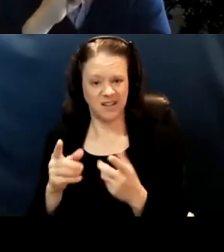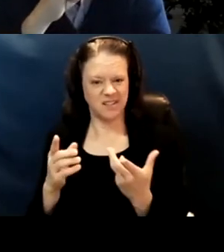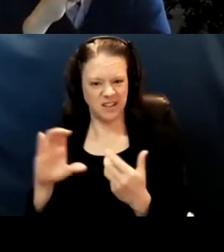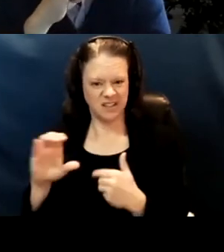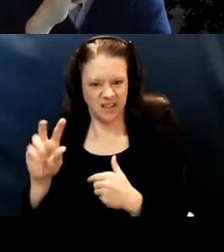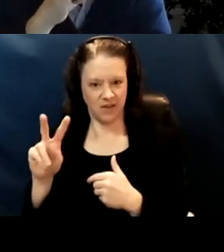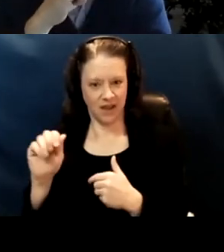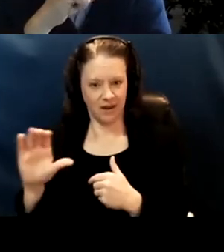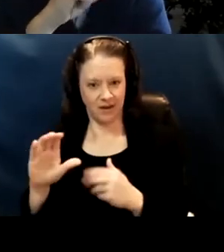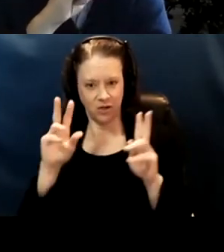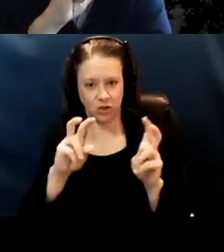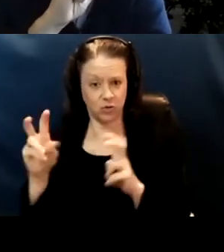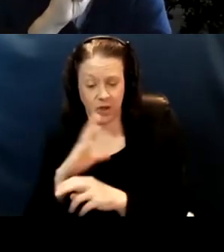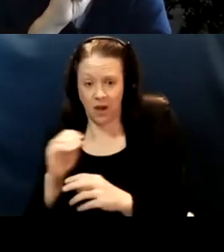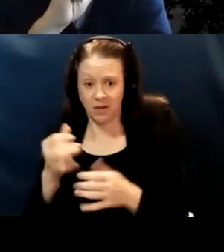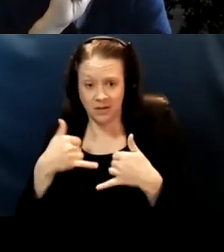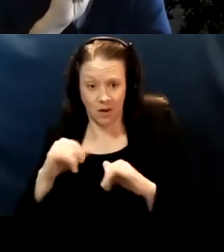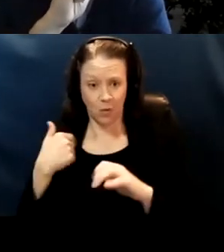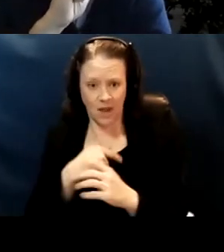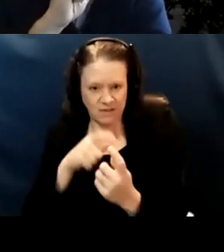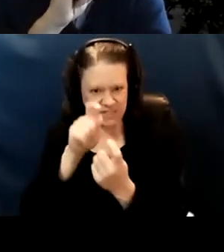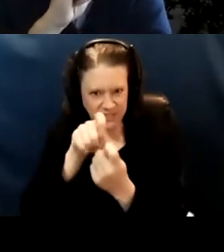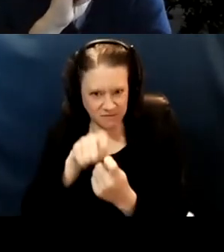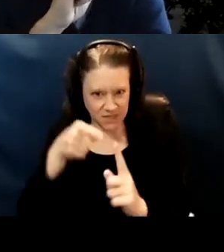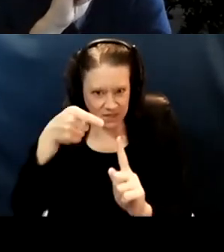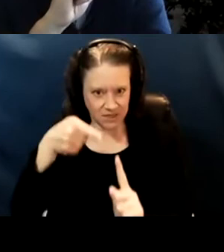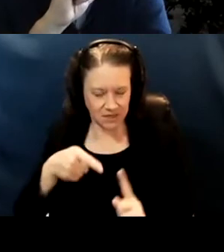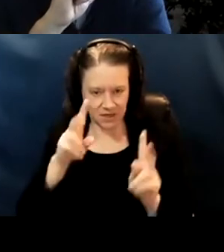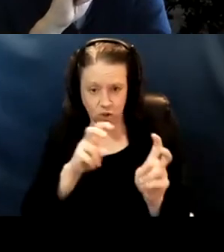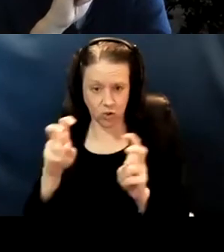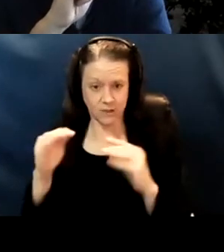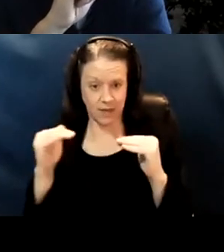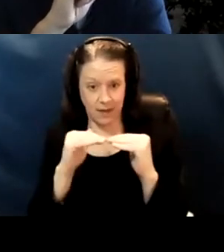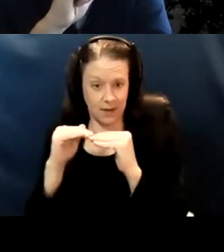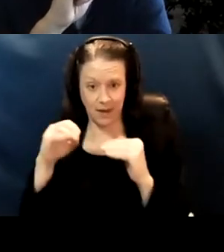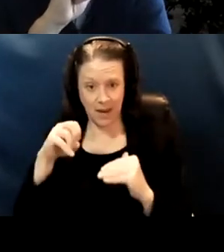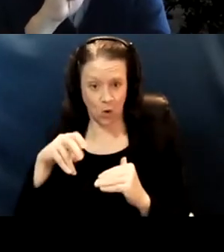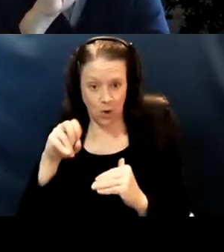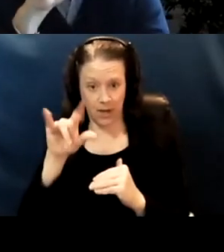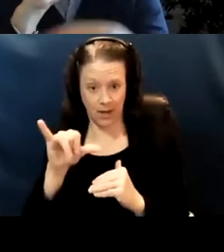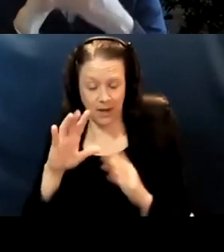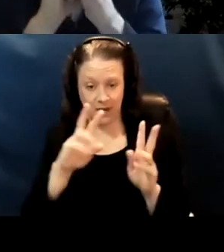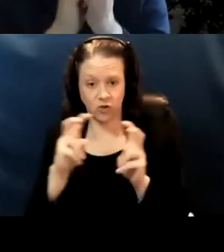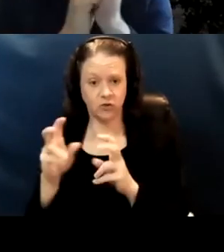And yet there are all these very specific issues. Equity issues that need to continue to be addressed